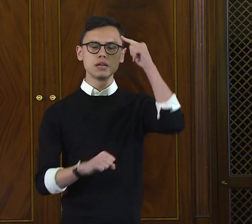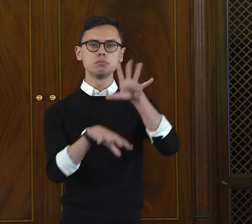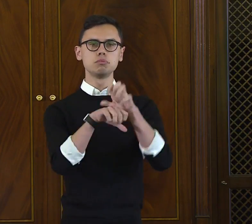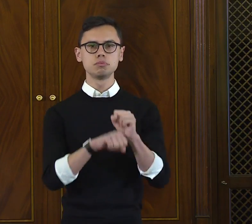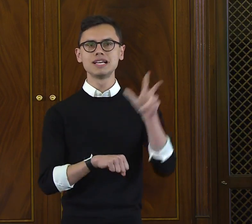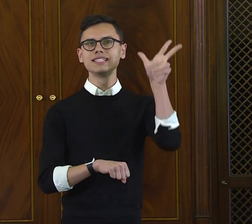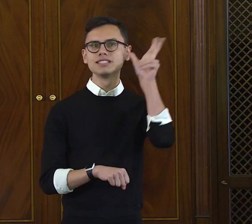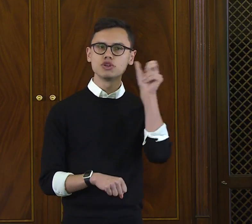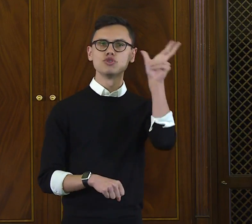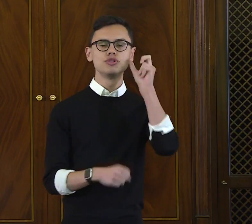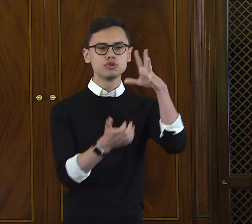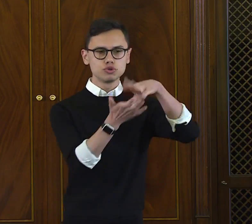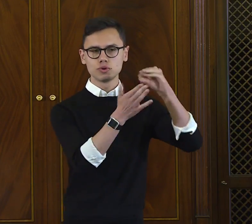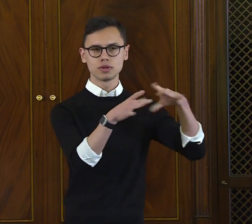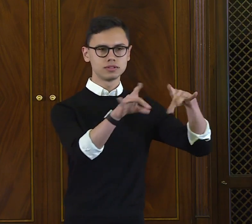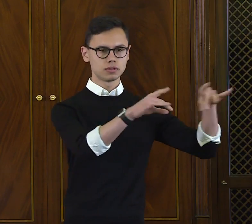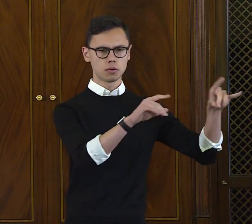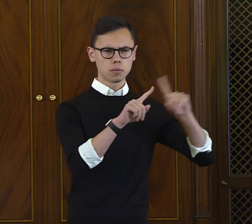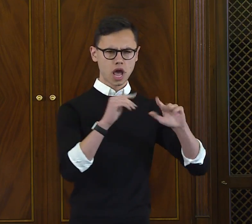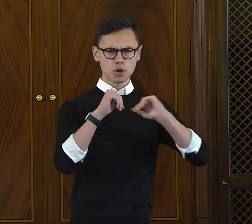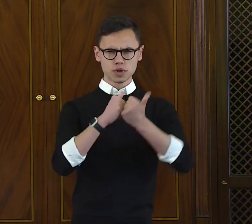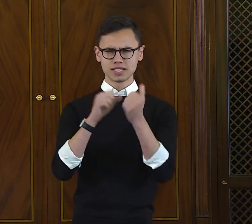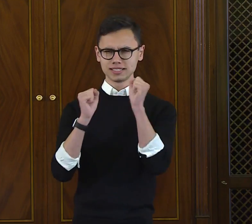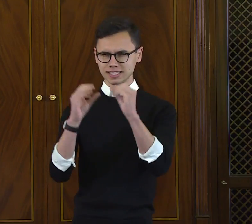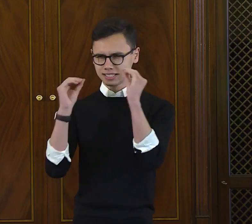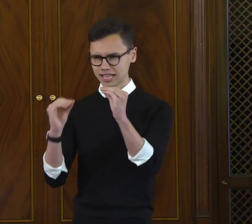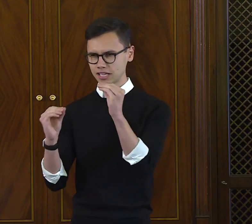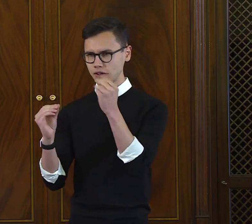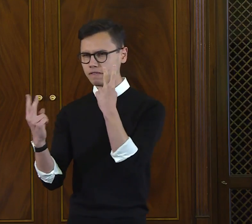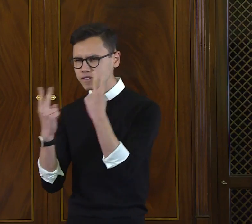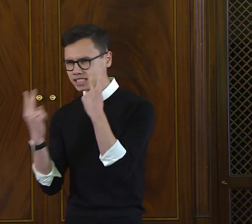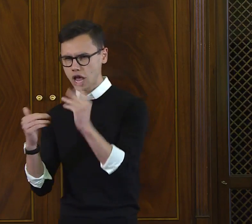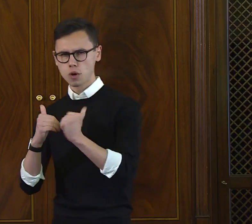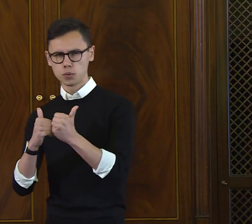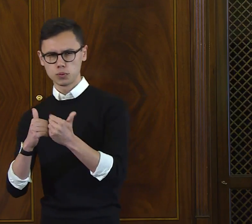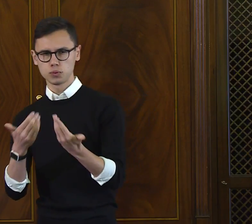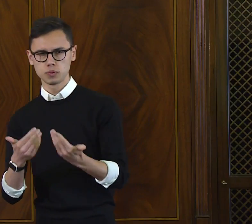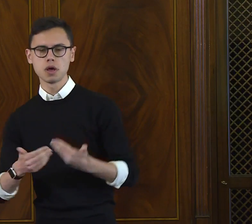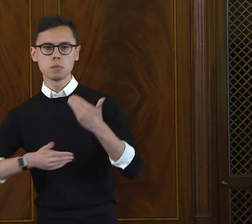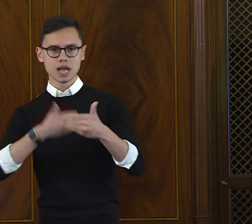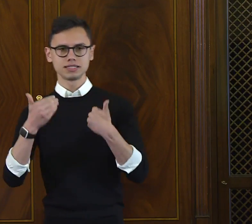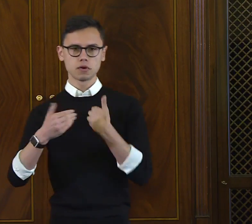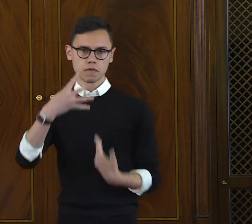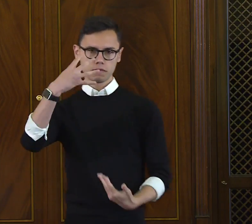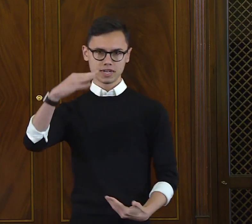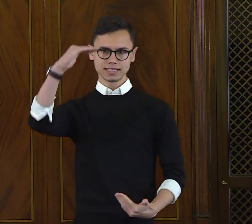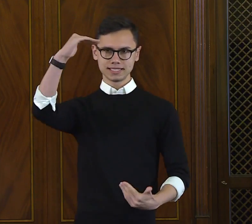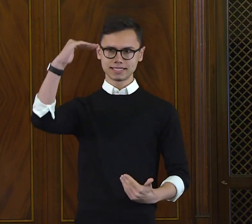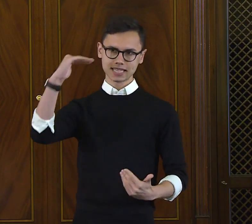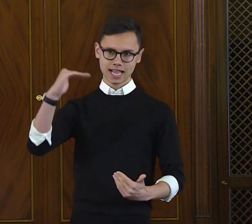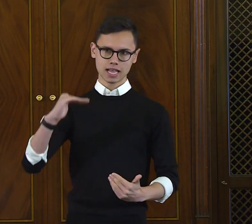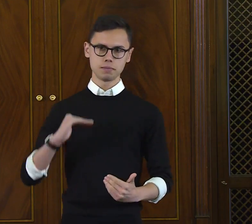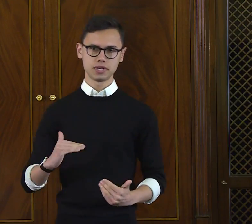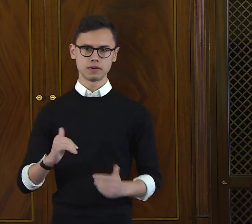Learning to read was a fascinating process. Unless you know someone who is deaf, you've probably never considered how an audible language can be